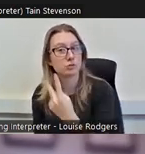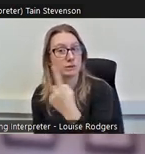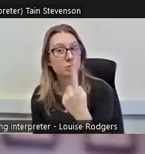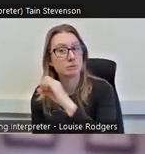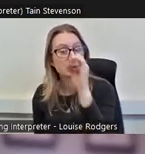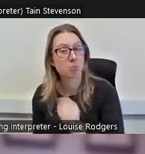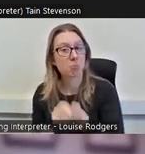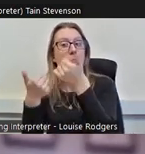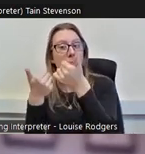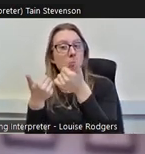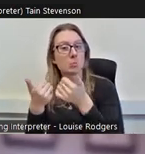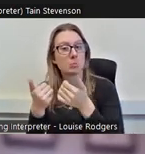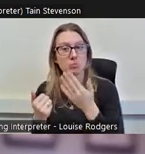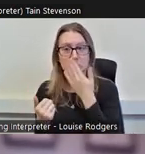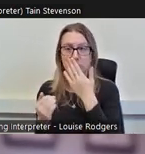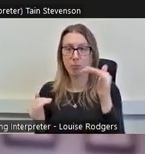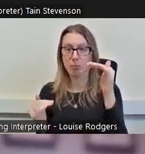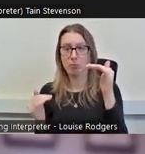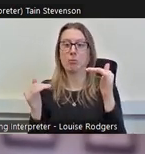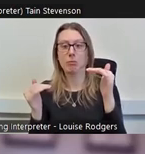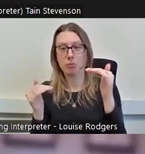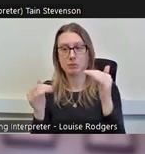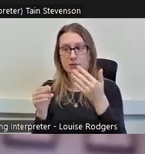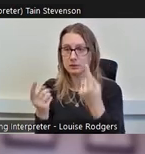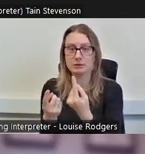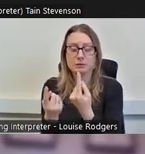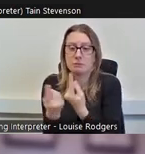there's something working within culture and heritage to bring disabled volunteers,